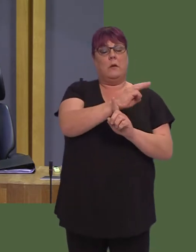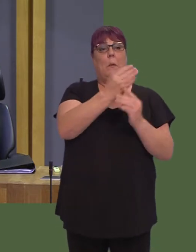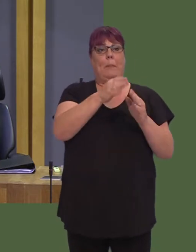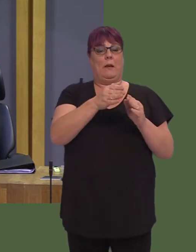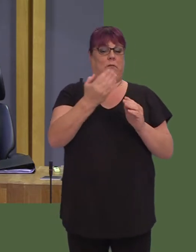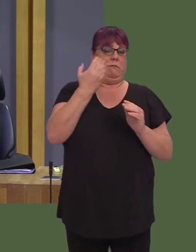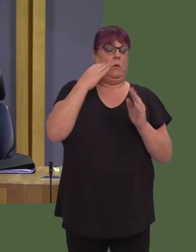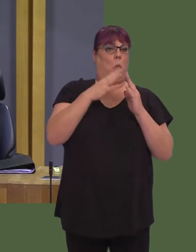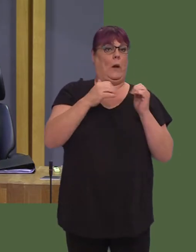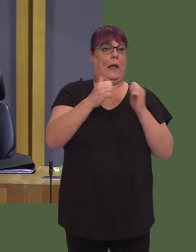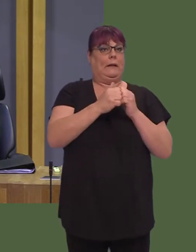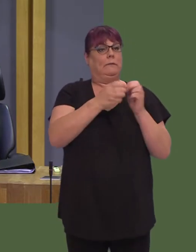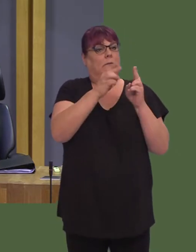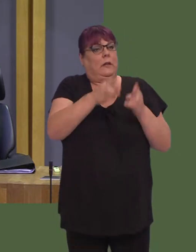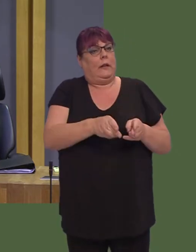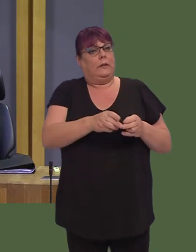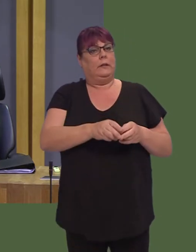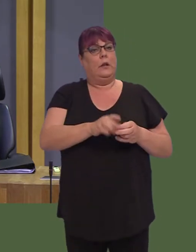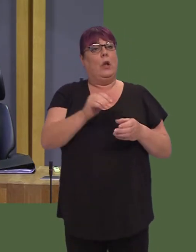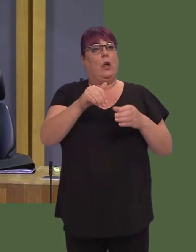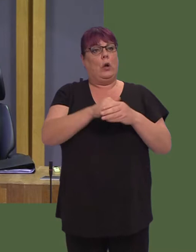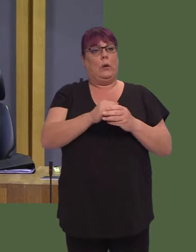un o fy etholwyr i, Corey Sharpling, o Gastellnewydd Emlyn.